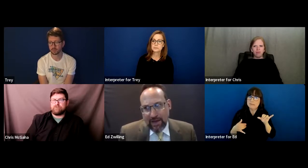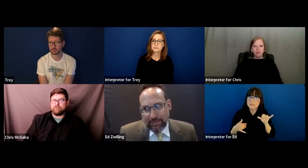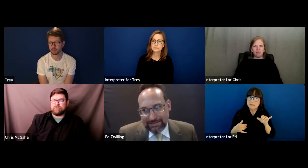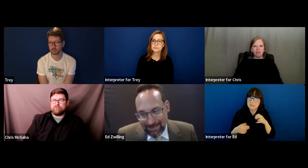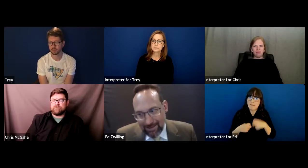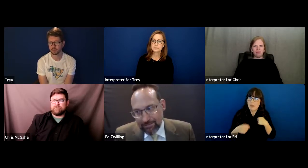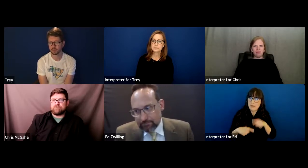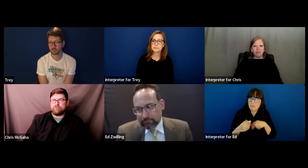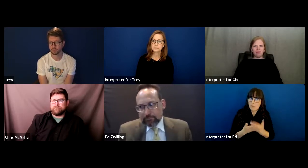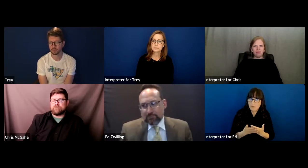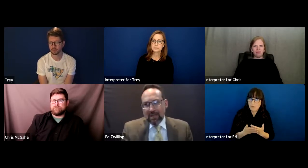hoe.